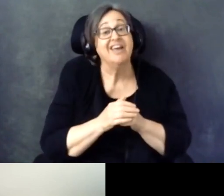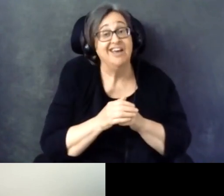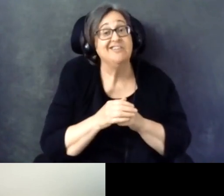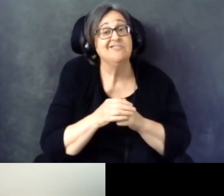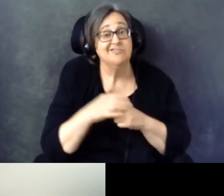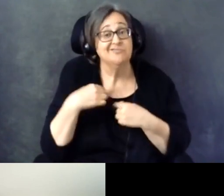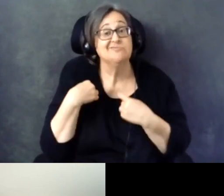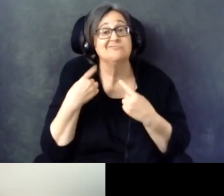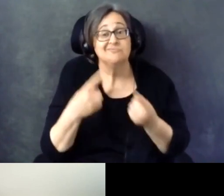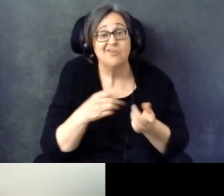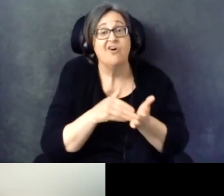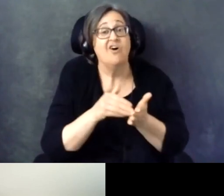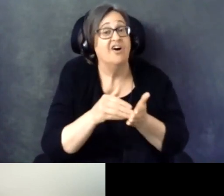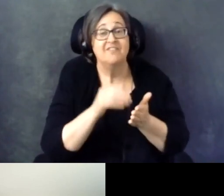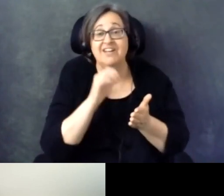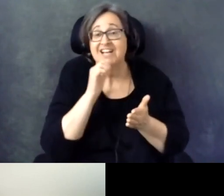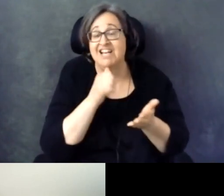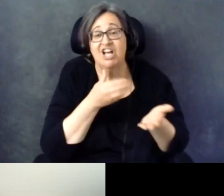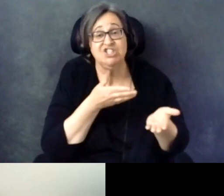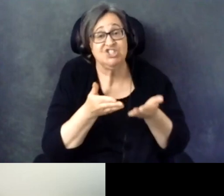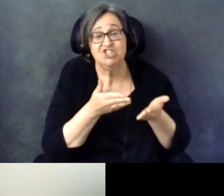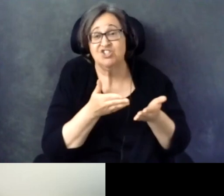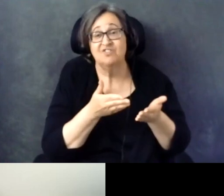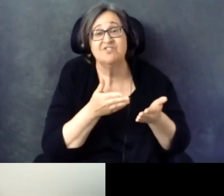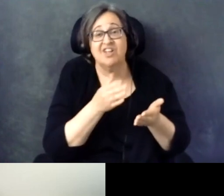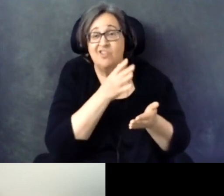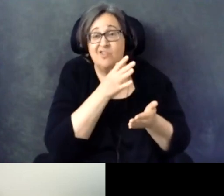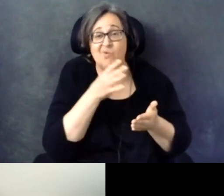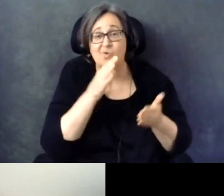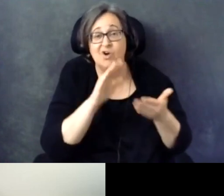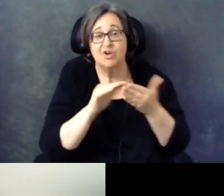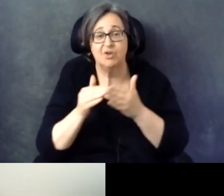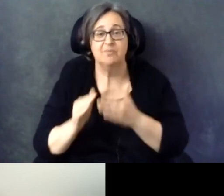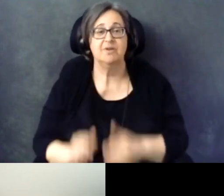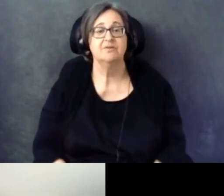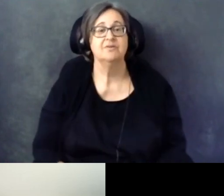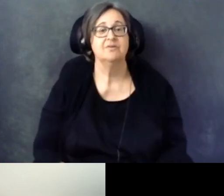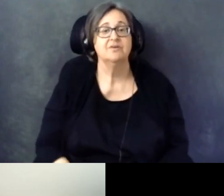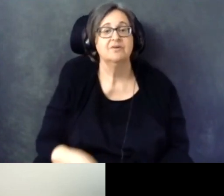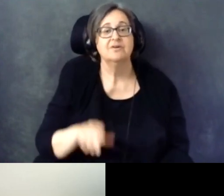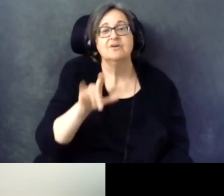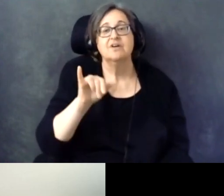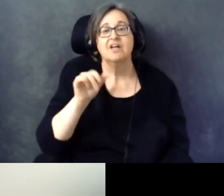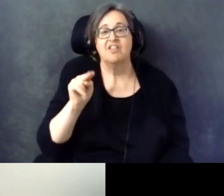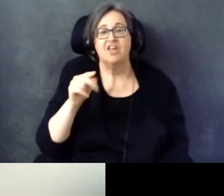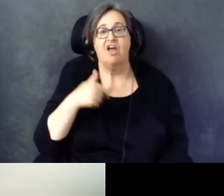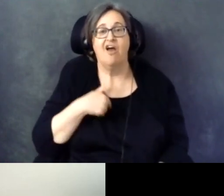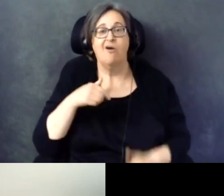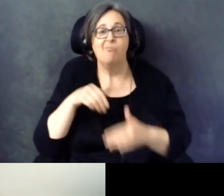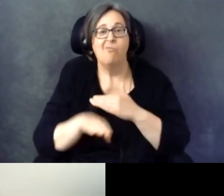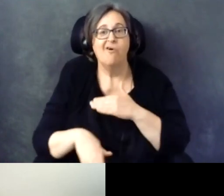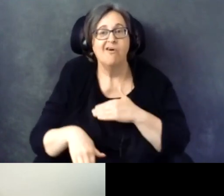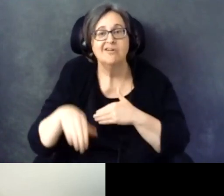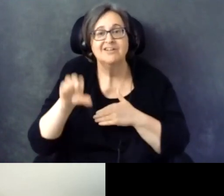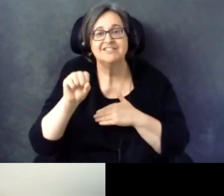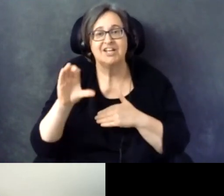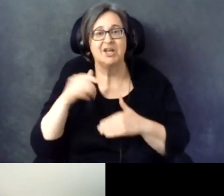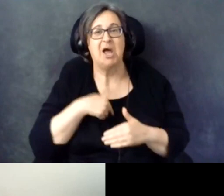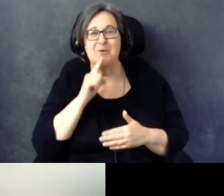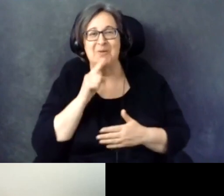Up. As a South Carolina born person, I'm really glad to hear that.